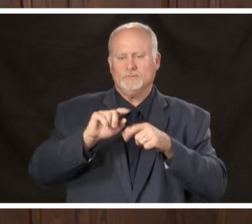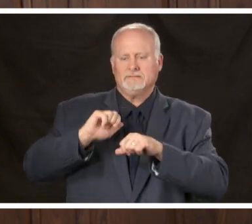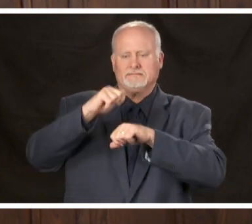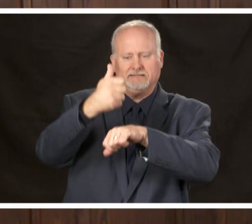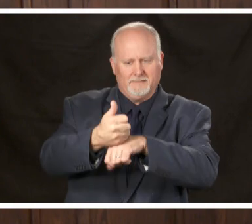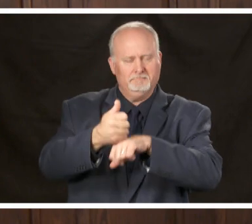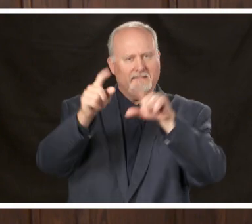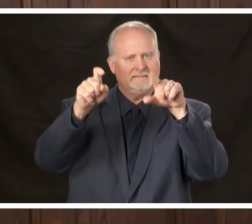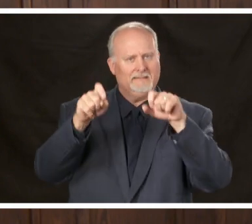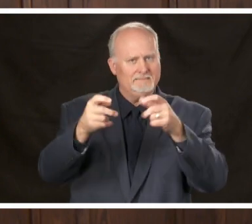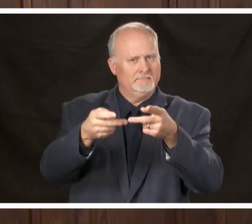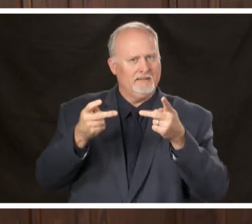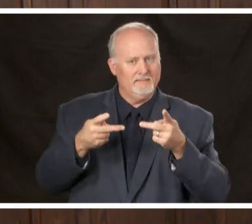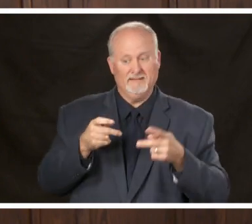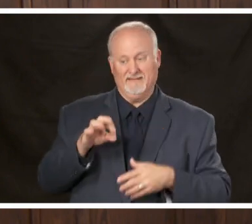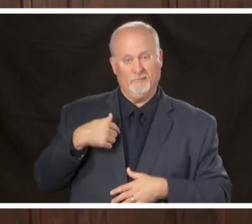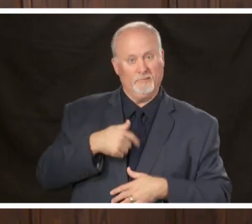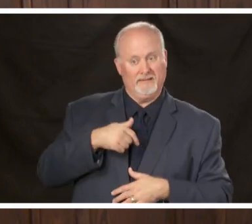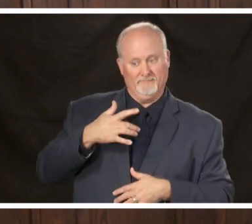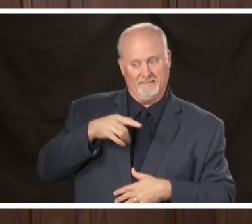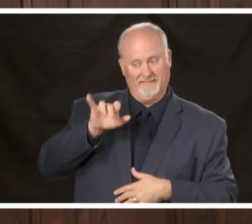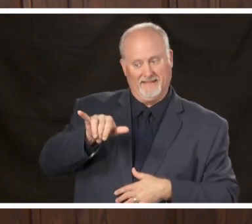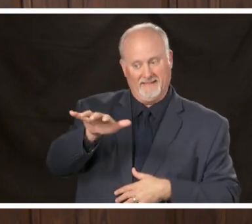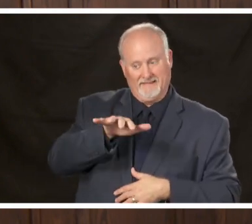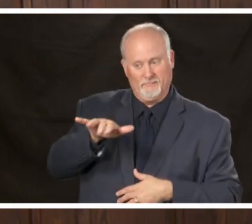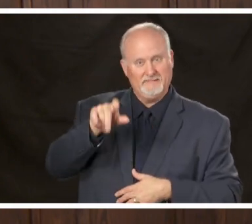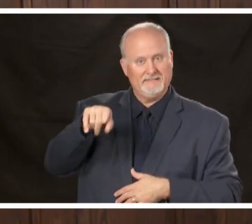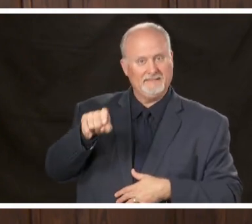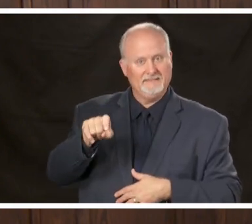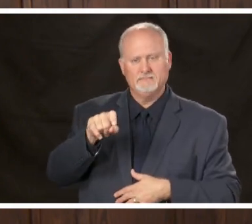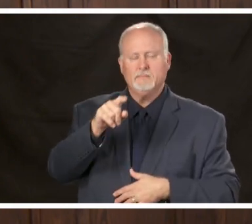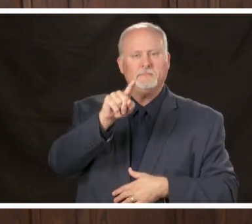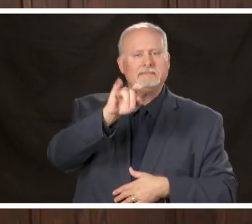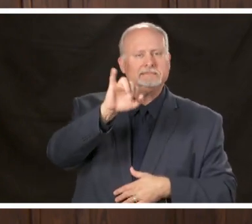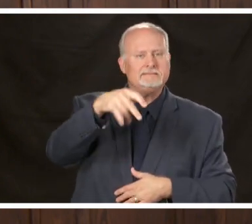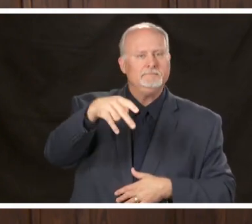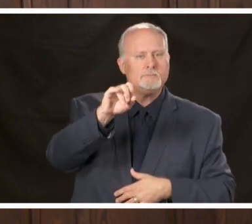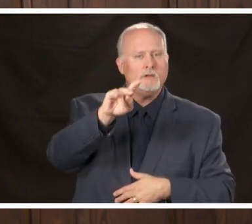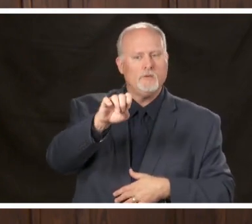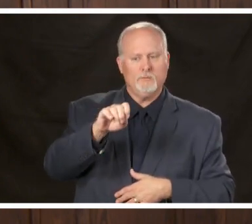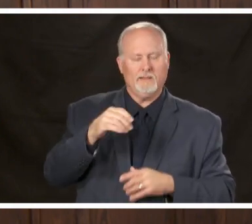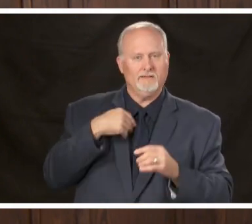an area that needs testing say a zip code that has we need to target they